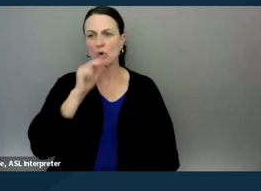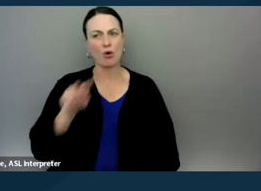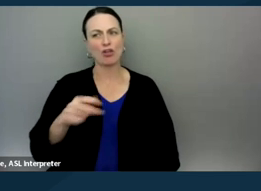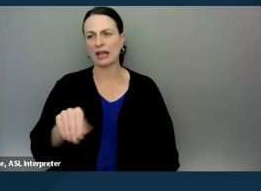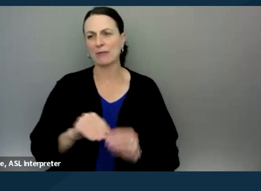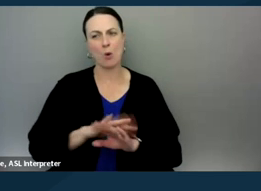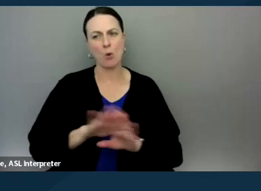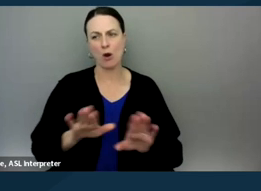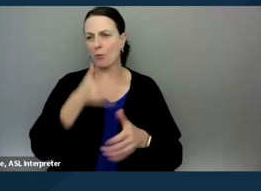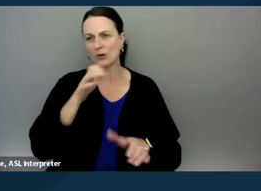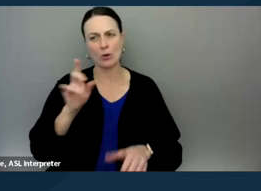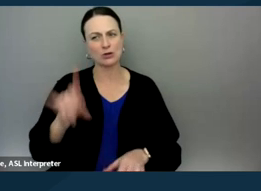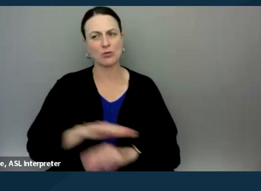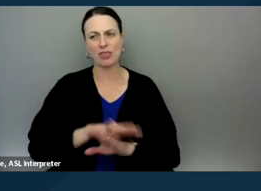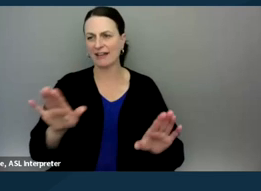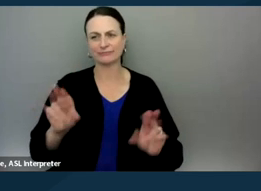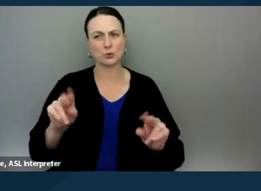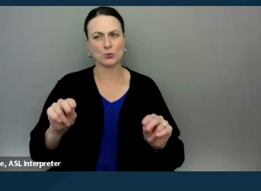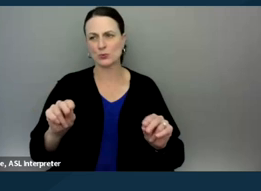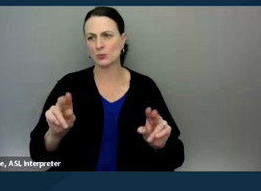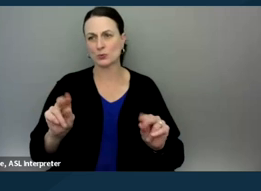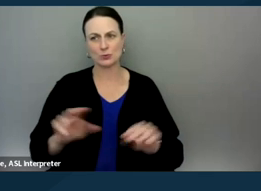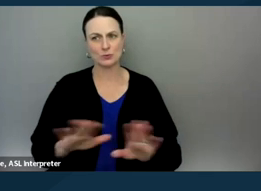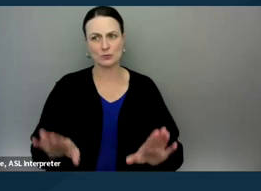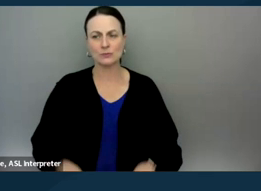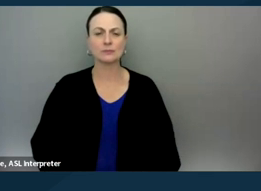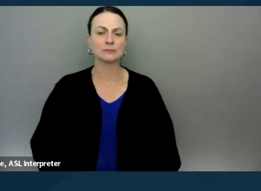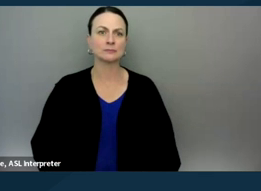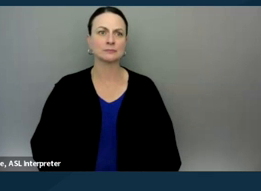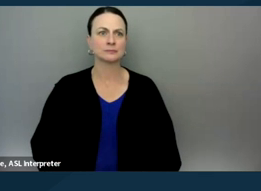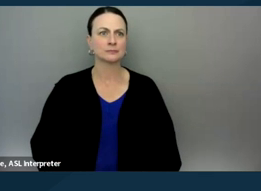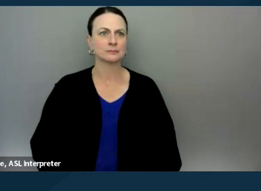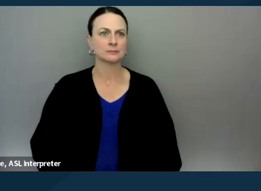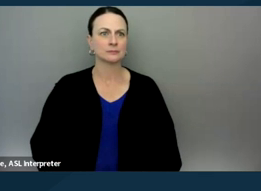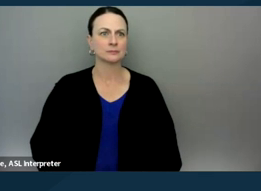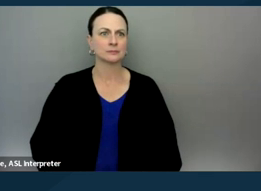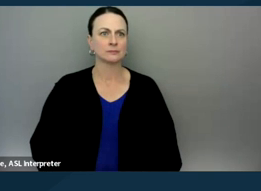We don't wanna go down this path. And so, and we have a good comment from